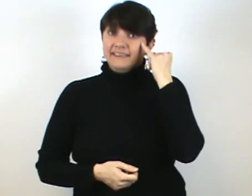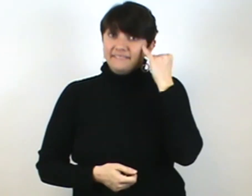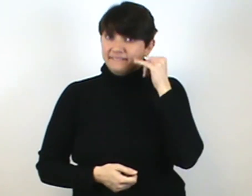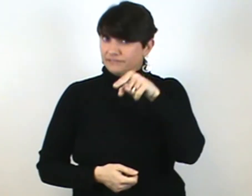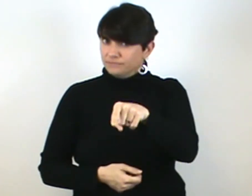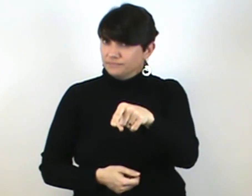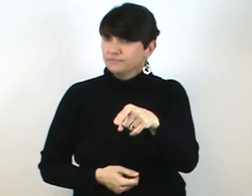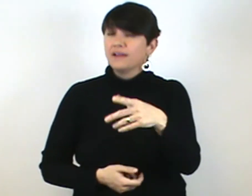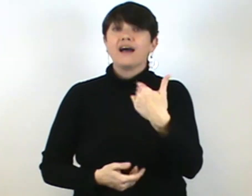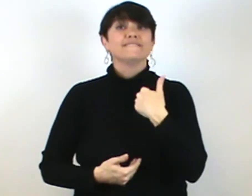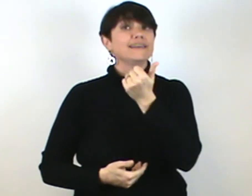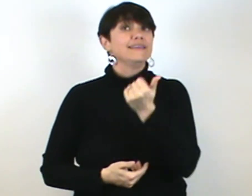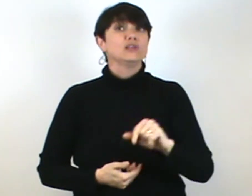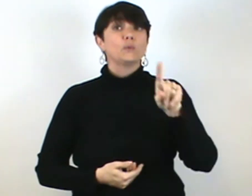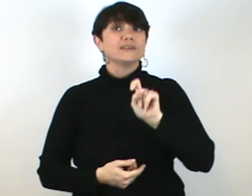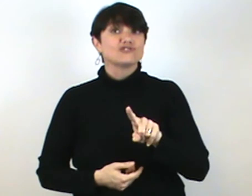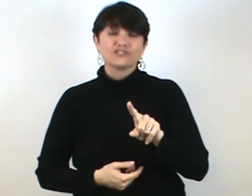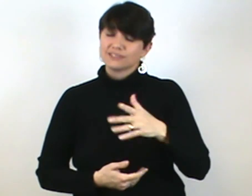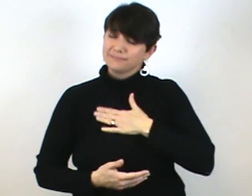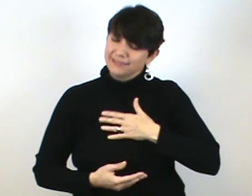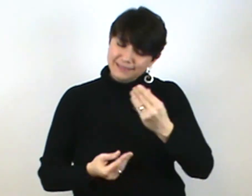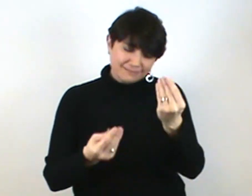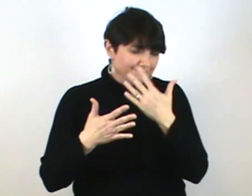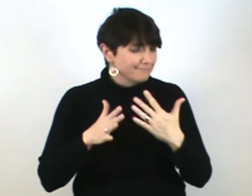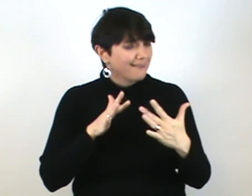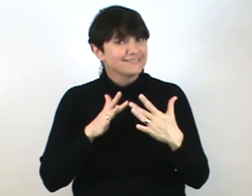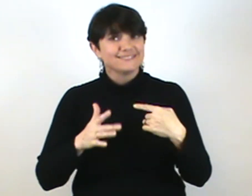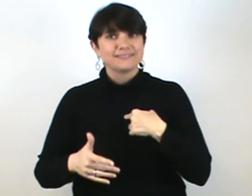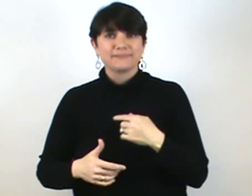Please contact me if you have any questions!